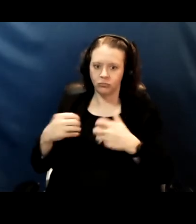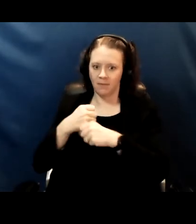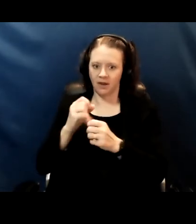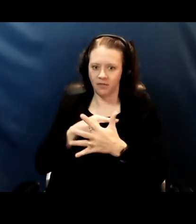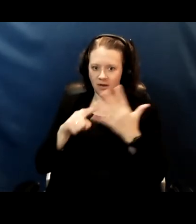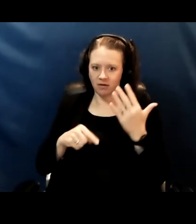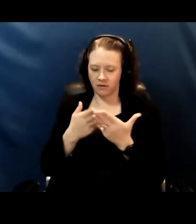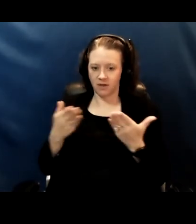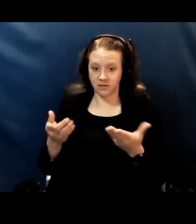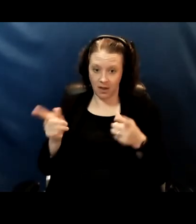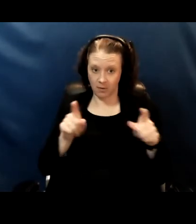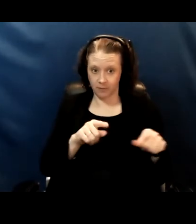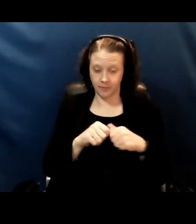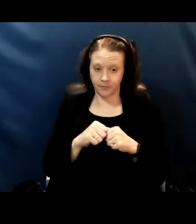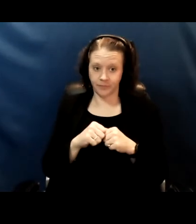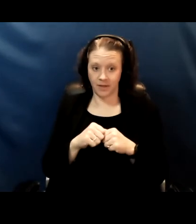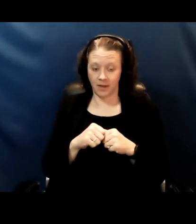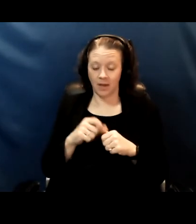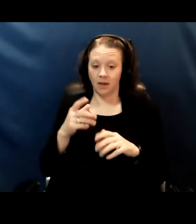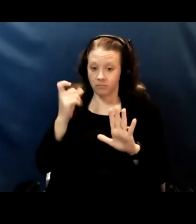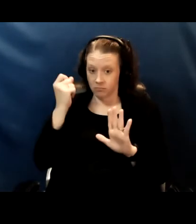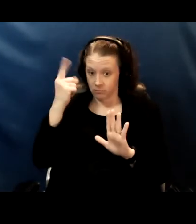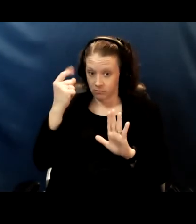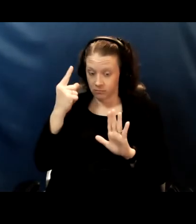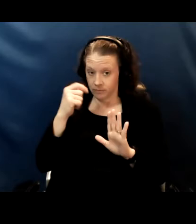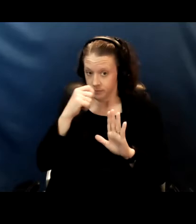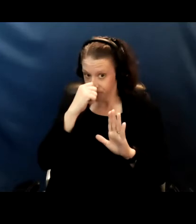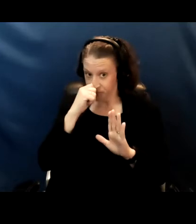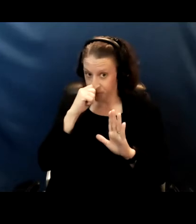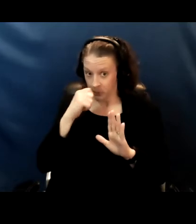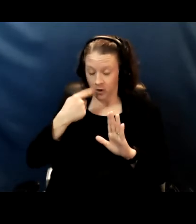I think that, and let me say we're in this together